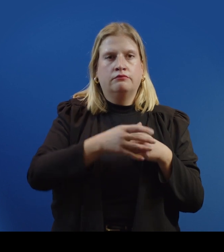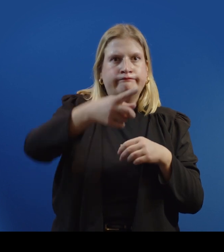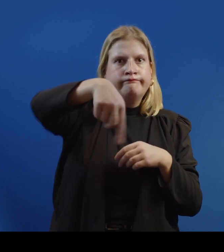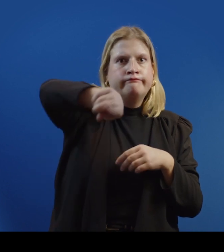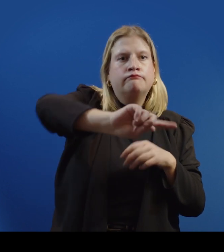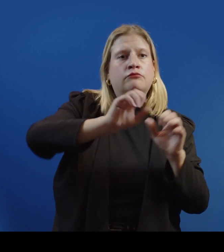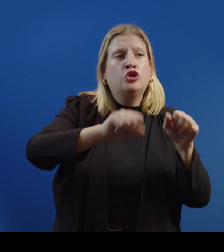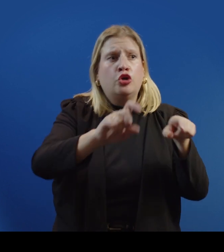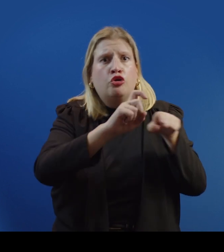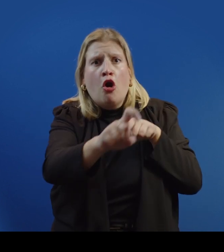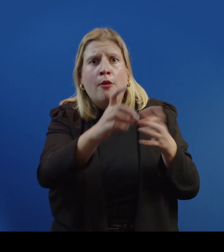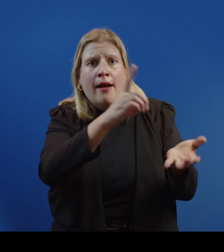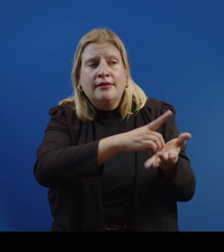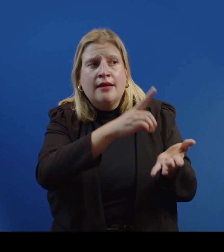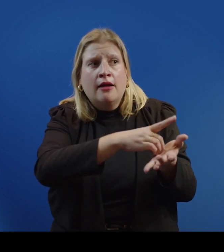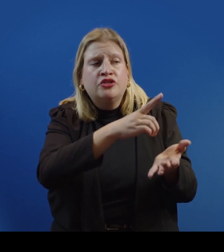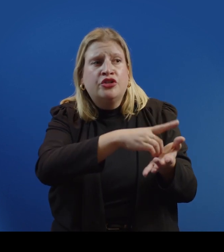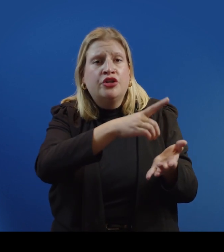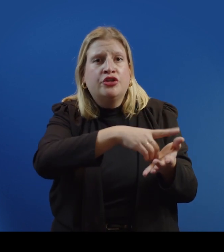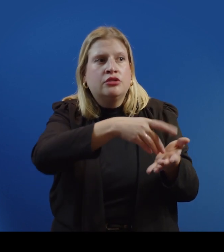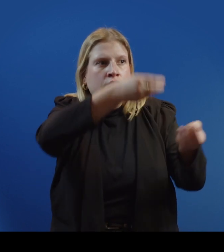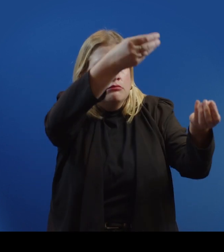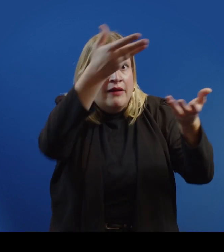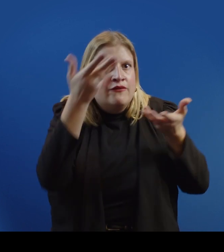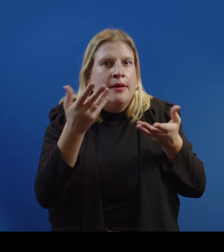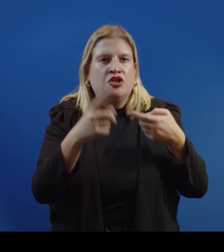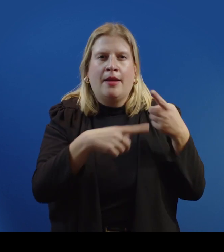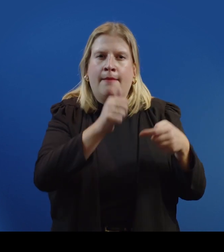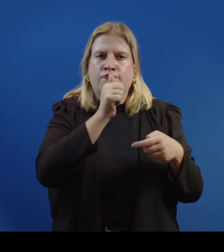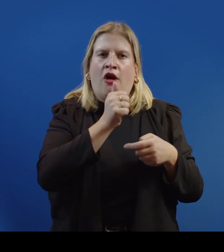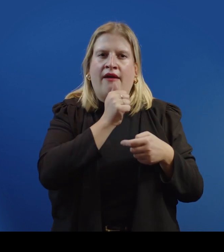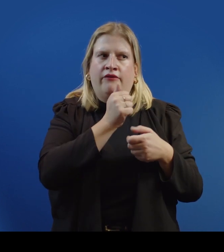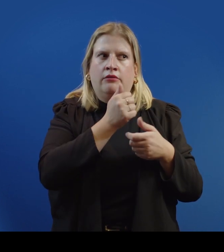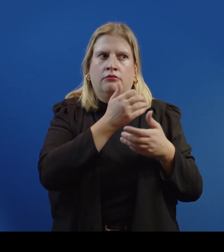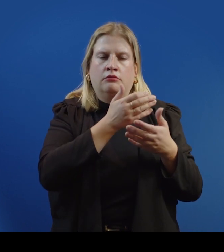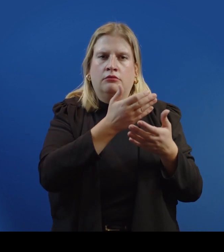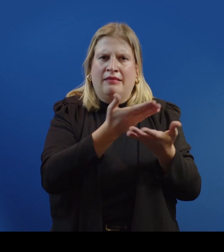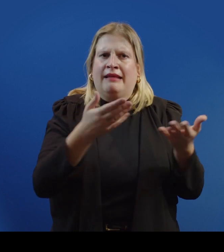They could call my doctors and get information about private things that